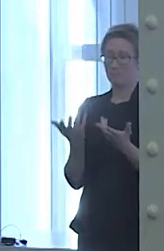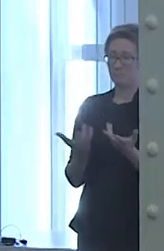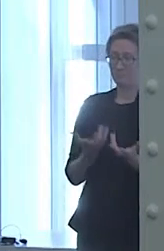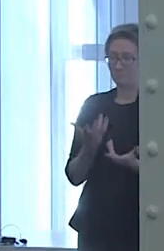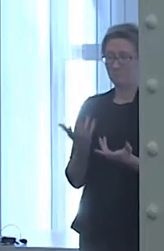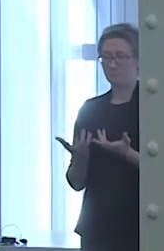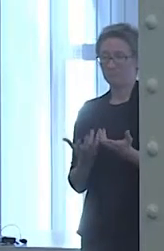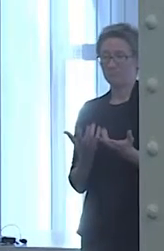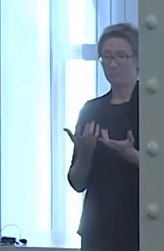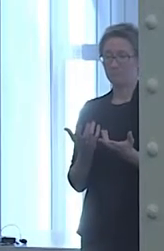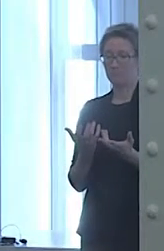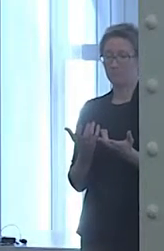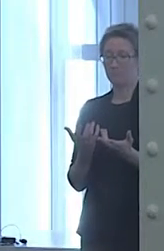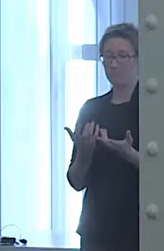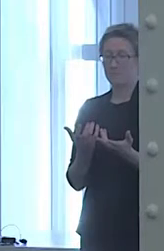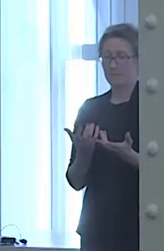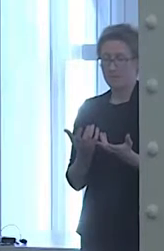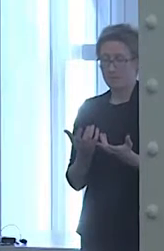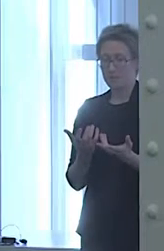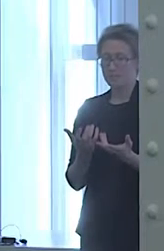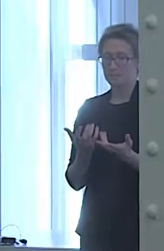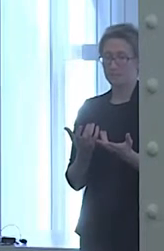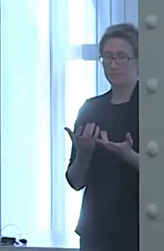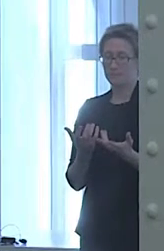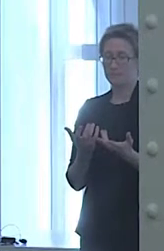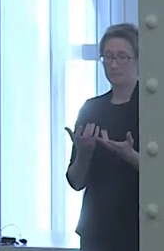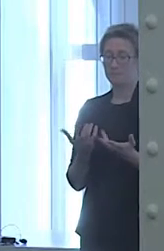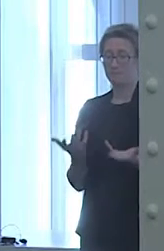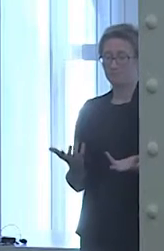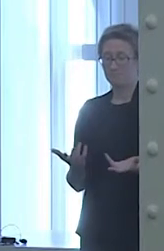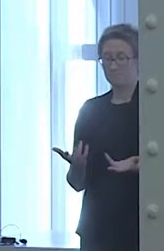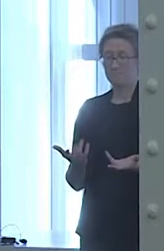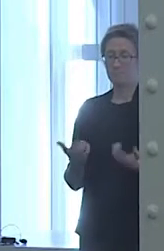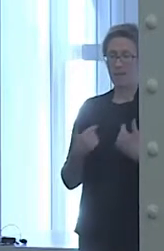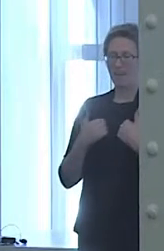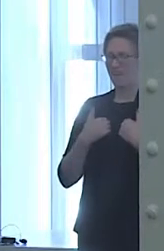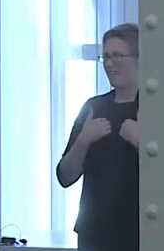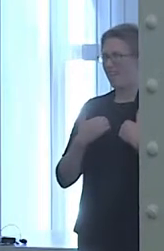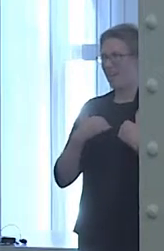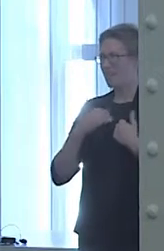And I... I had these moments of emptiness.